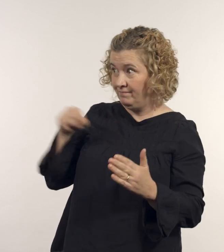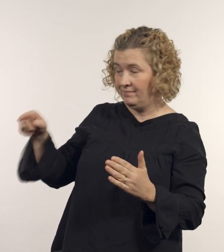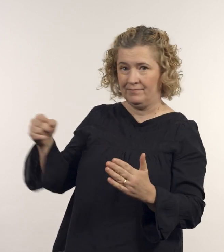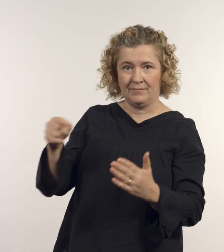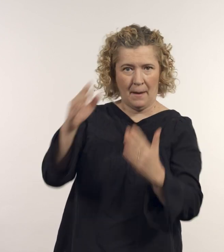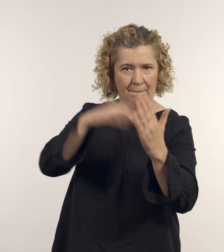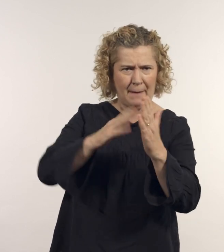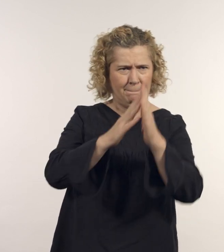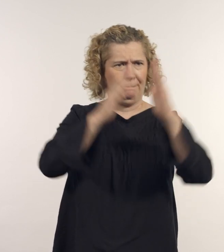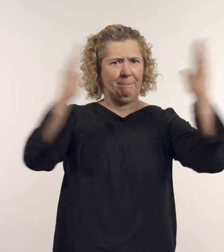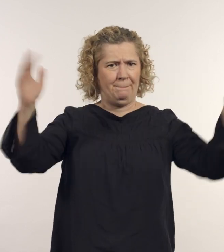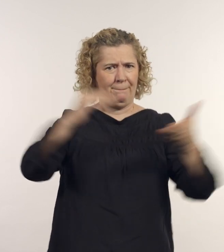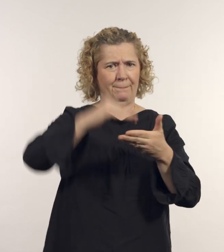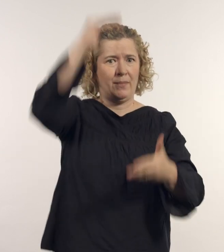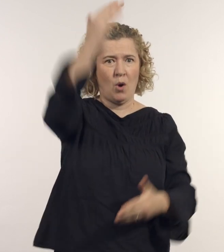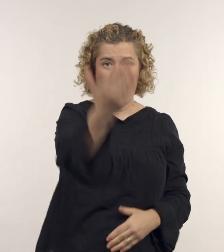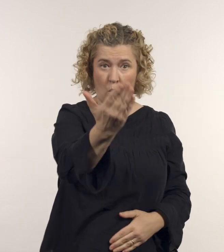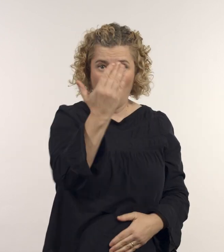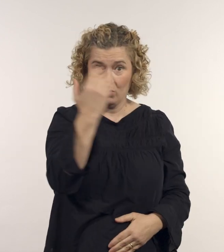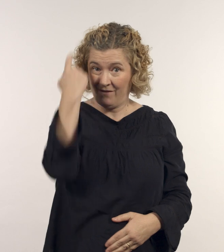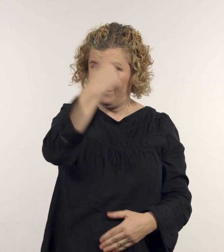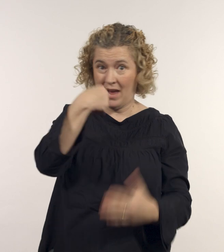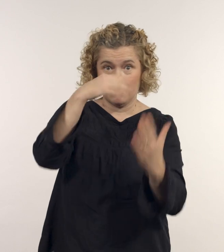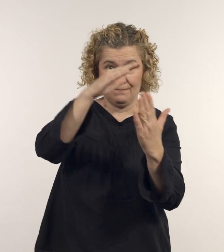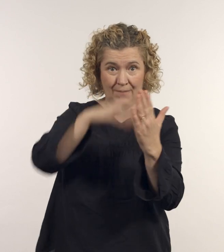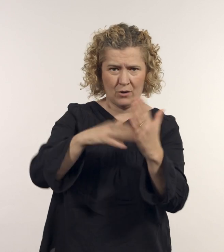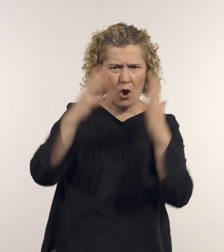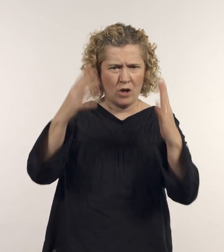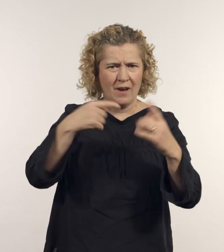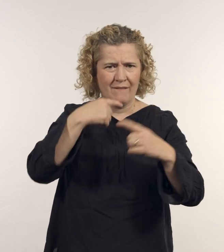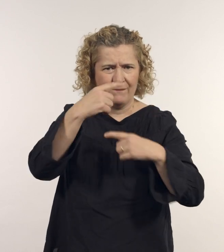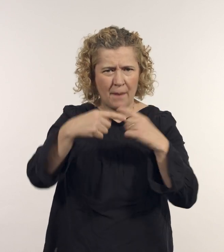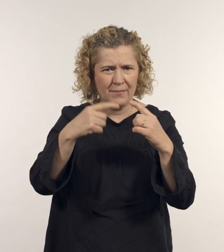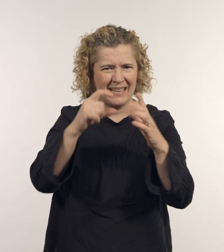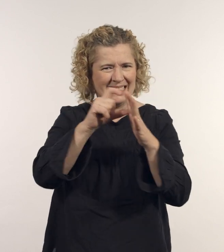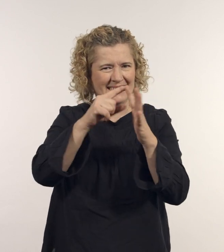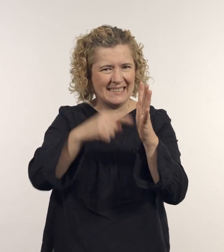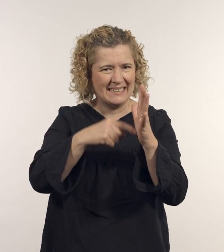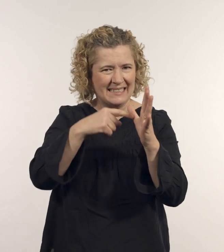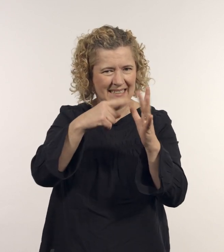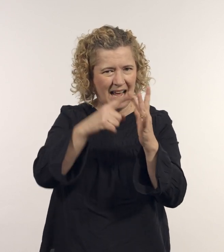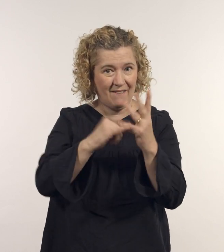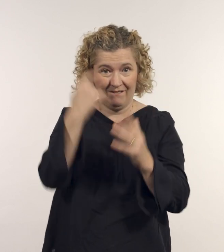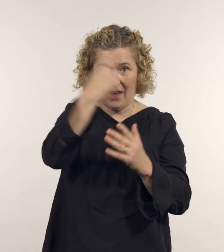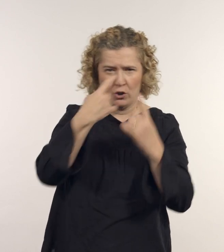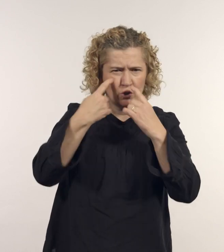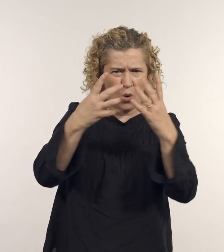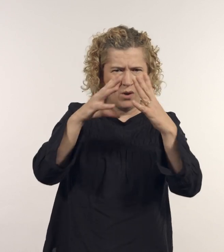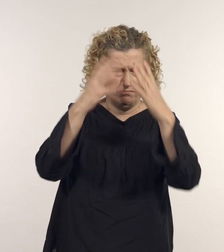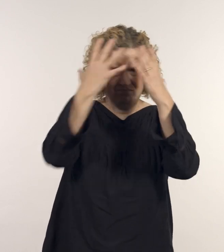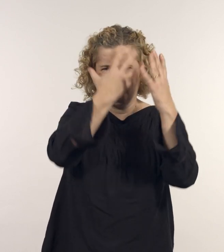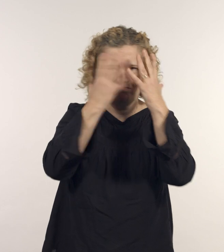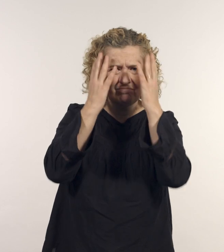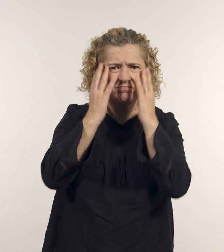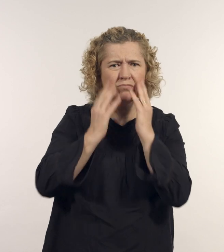This large close-up portrait, with its heightened sense of detail, displays every nuance of his face –